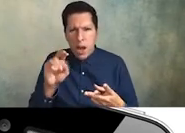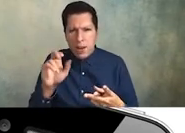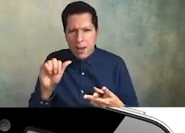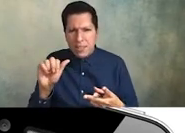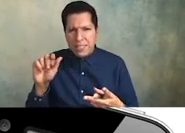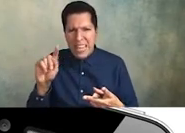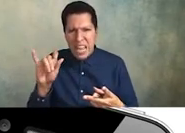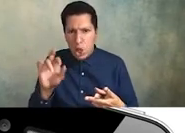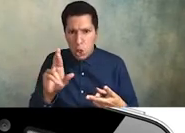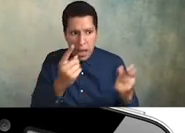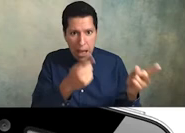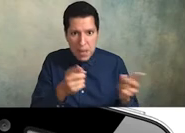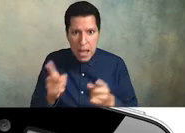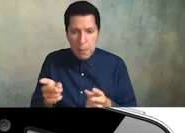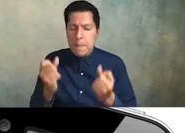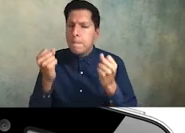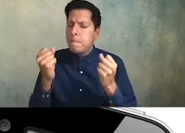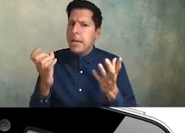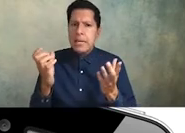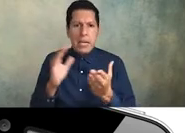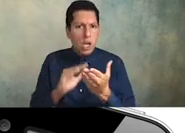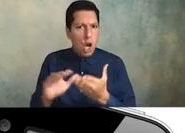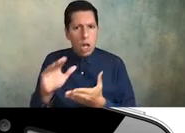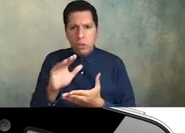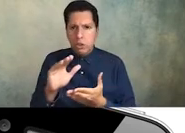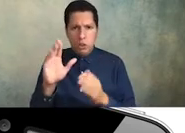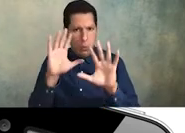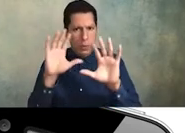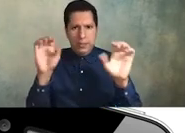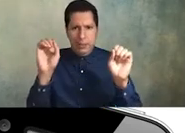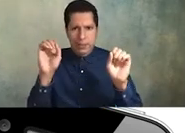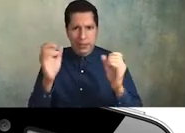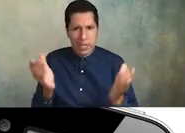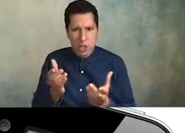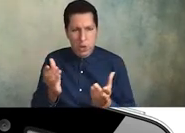college presidents here in california who were reaching out to the center for guidance and